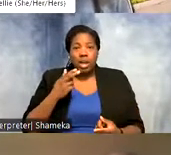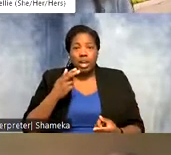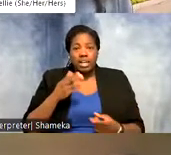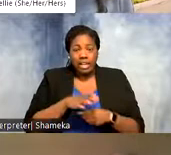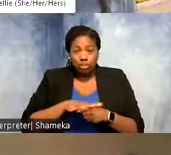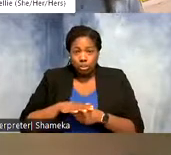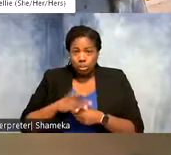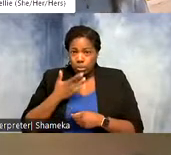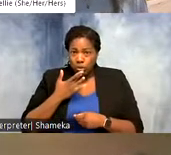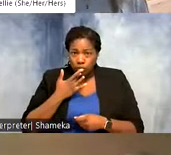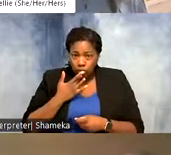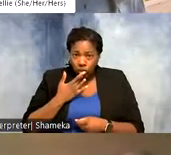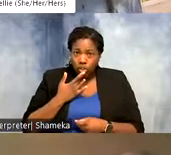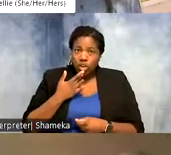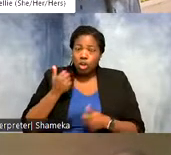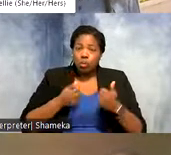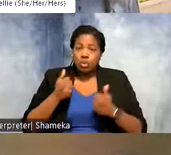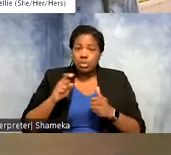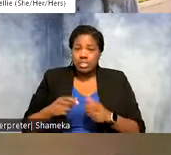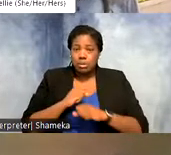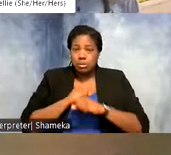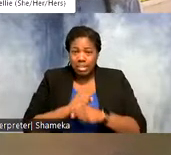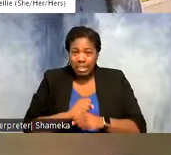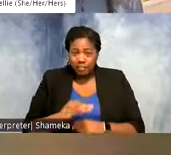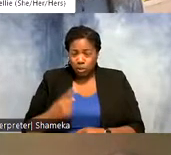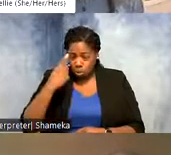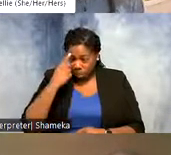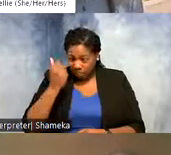And what habitats need to be protected? And again, if you think of any other questions that